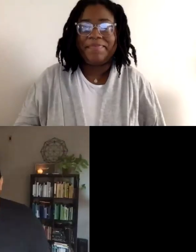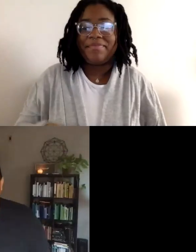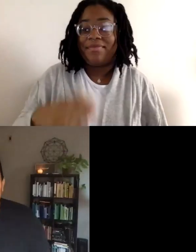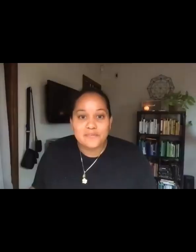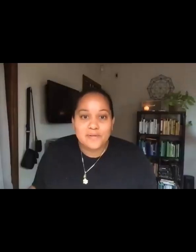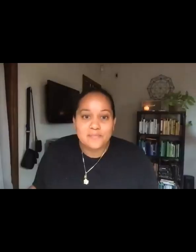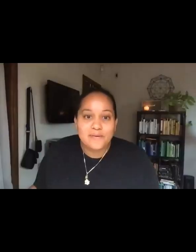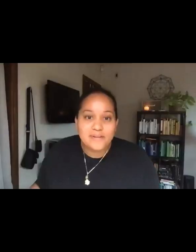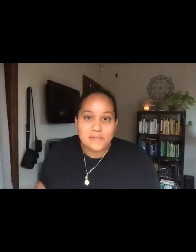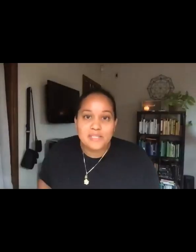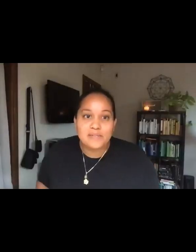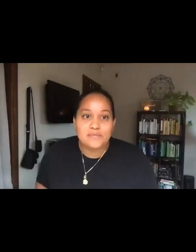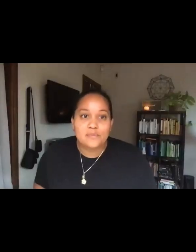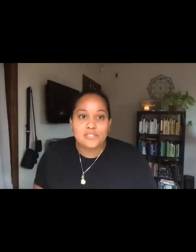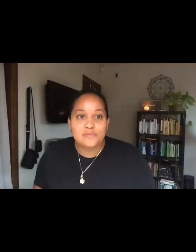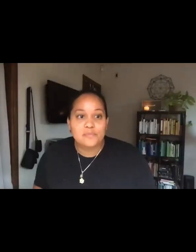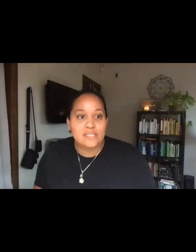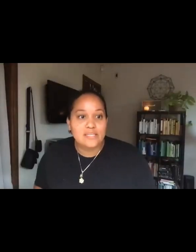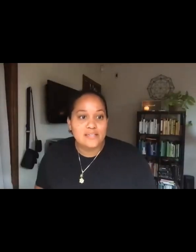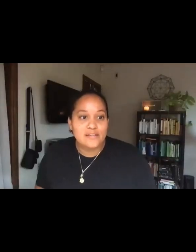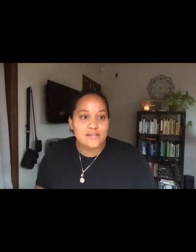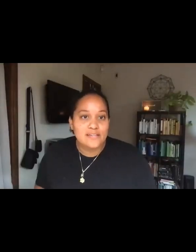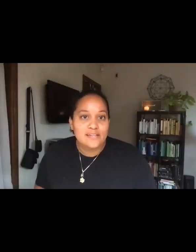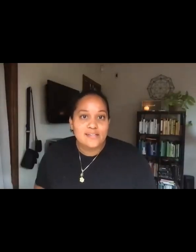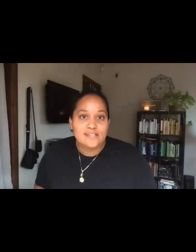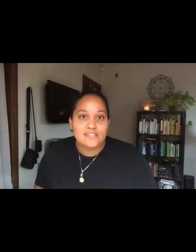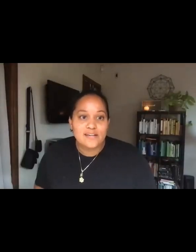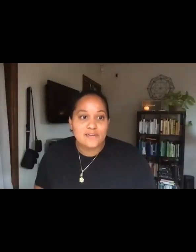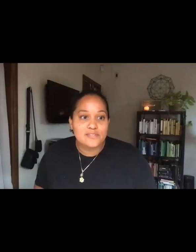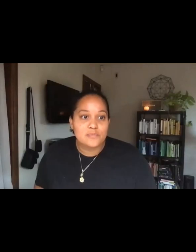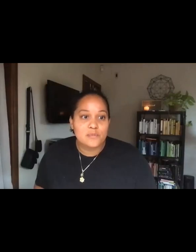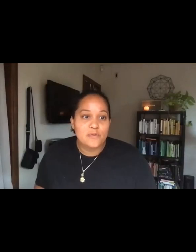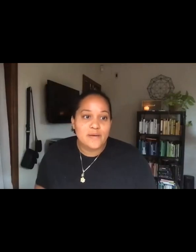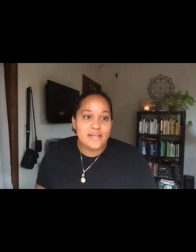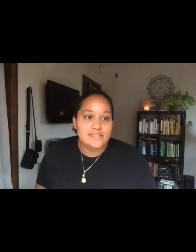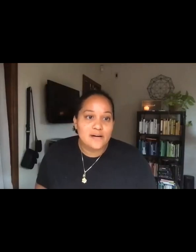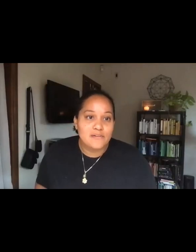Hi everyone, welcome. Thank you so much for being here. Shout out to Pro Bono ASL,